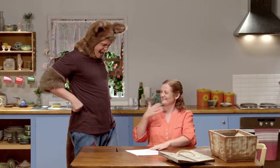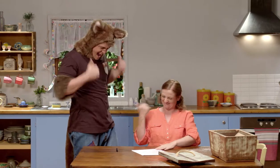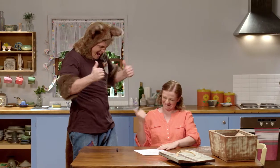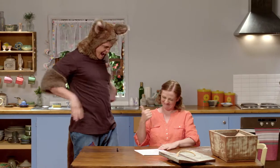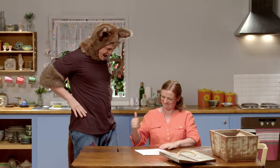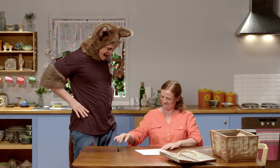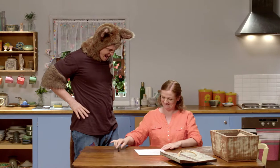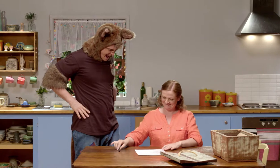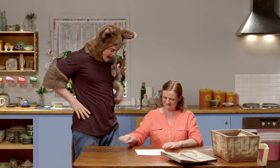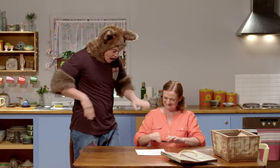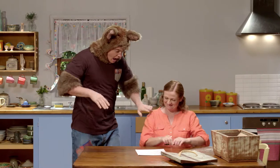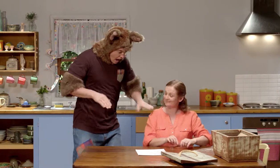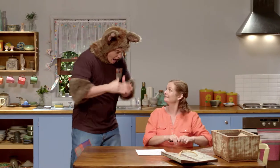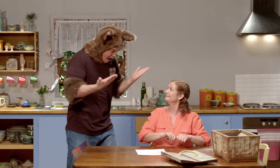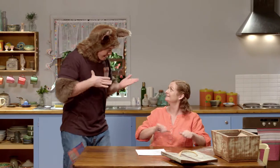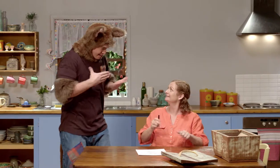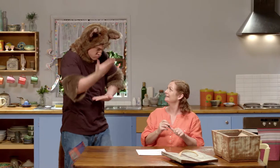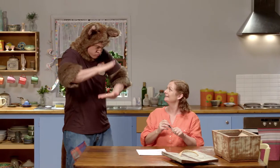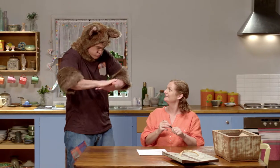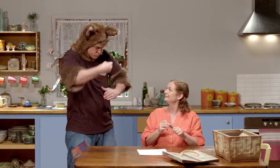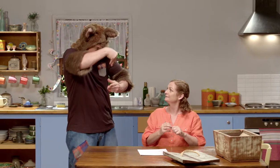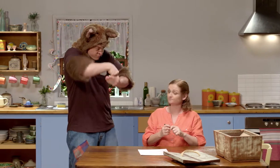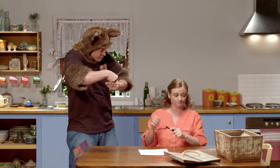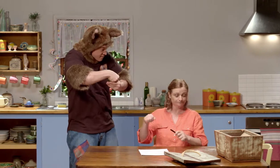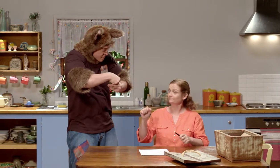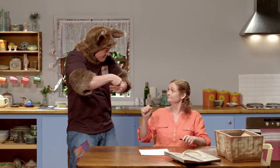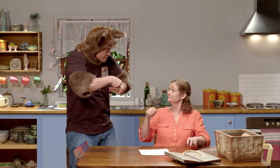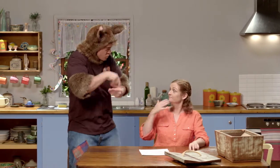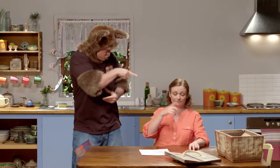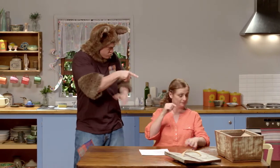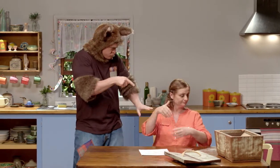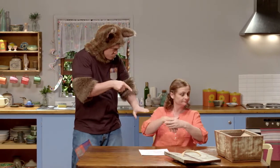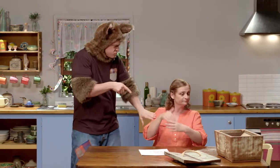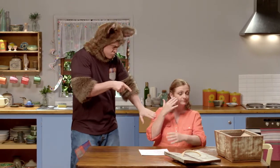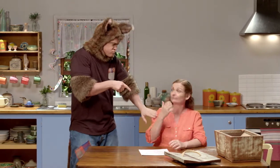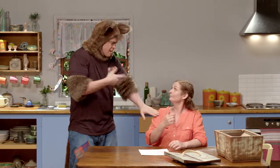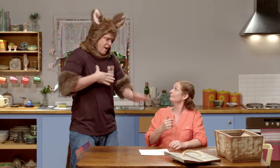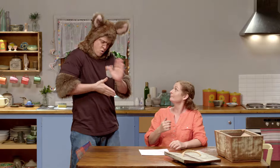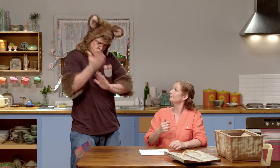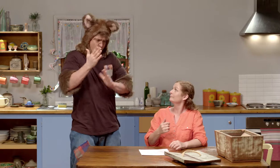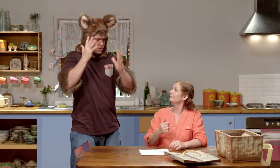That's great. That's lovely. Now, Sally, we need to fold it up and put it in an envelope.